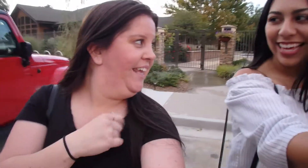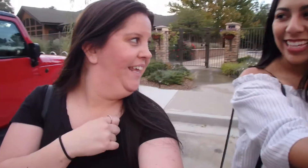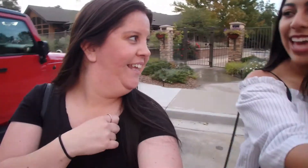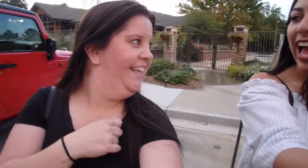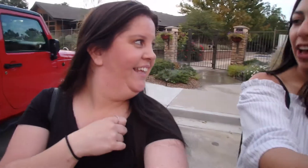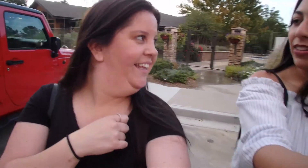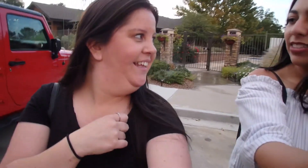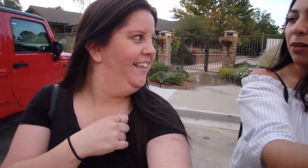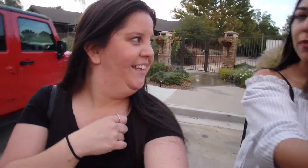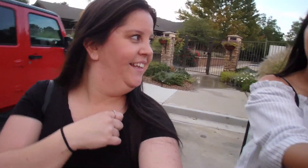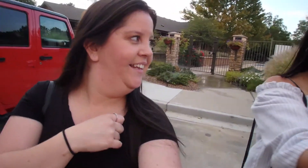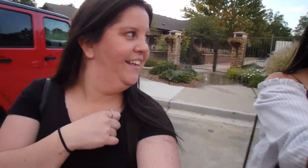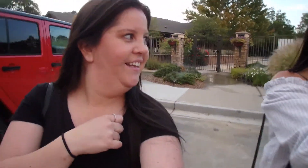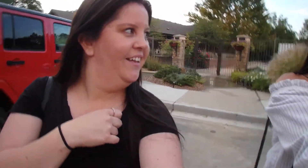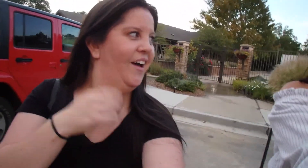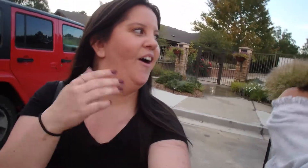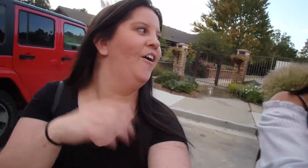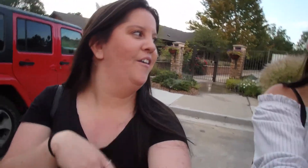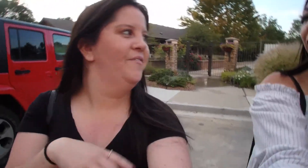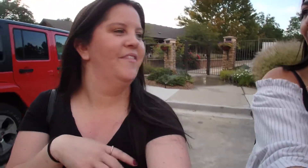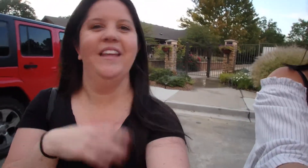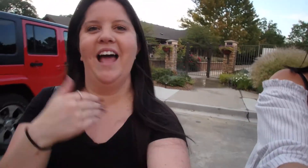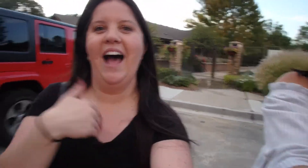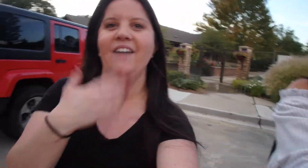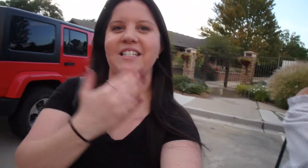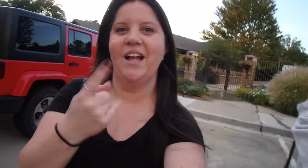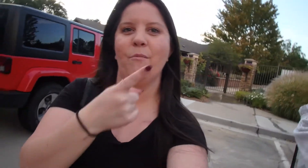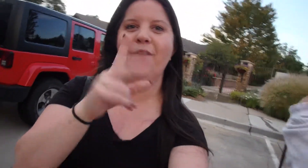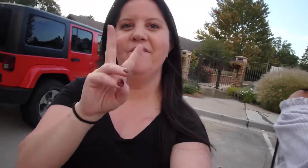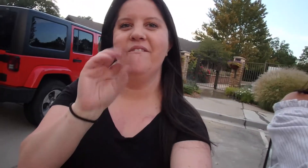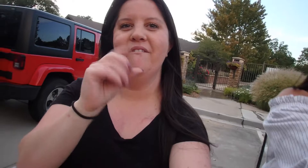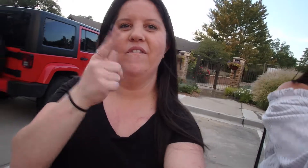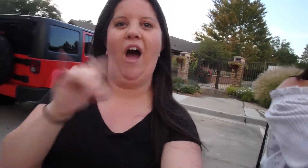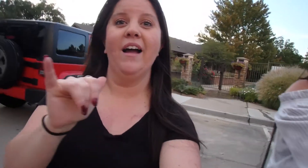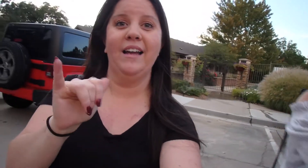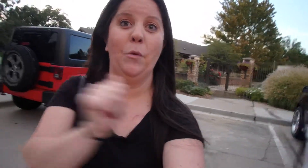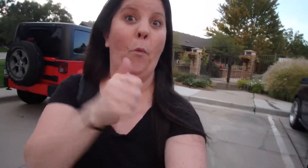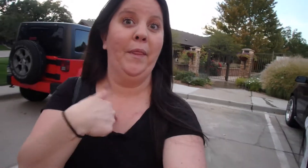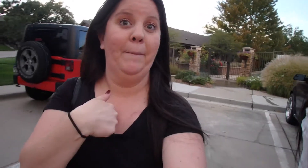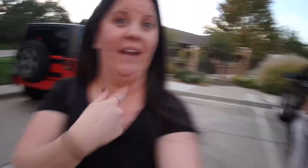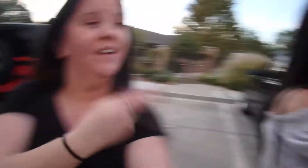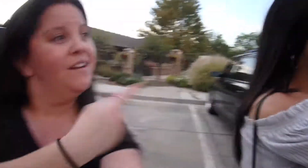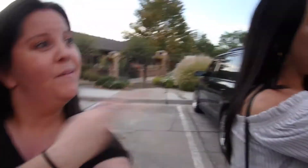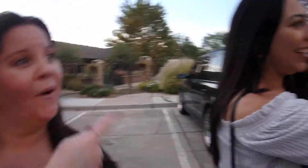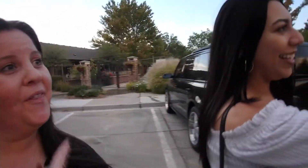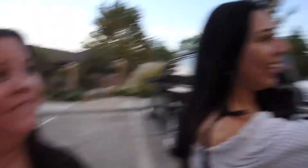Having somebody vlogging with me Both of us